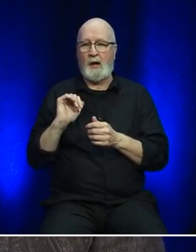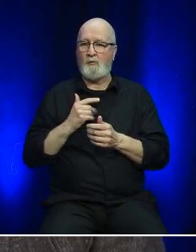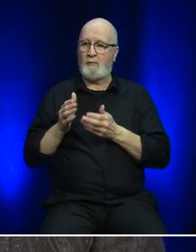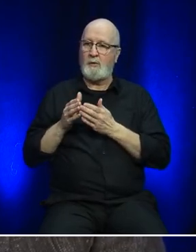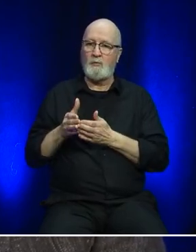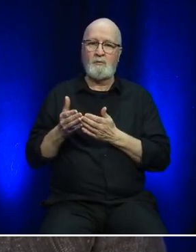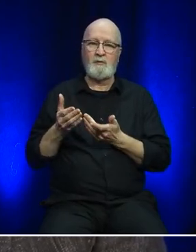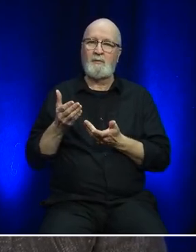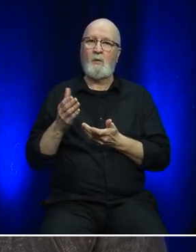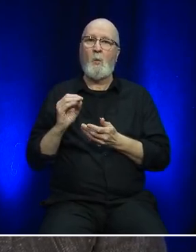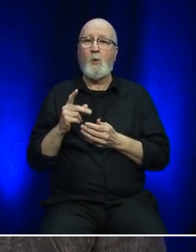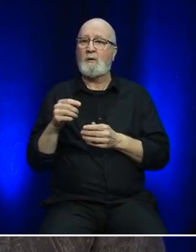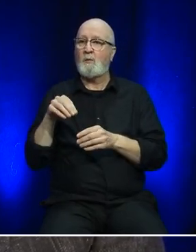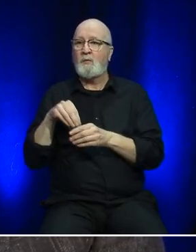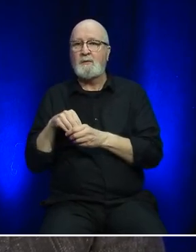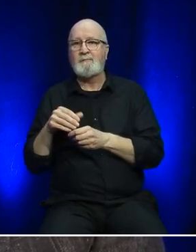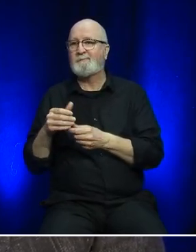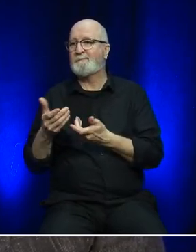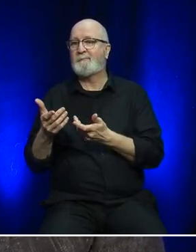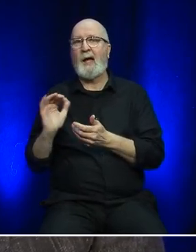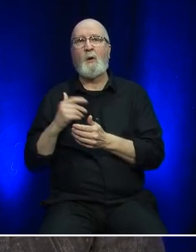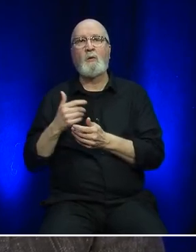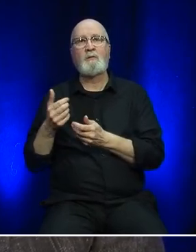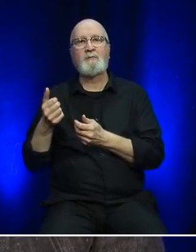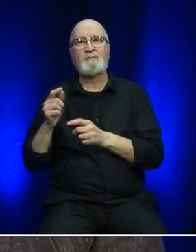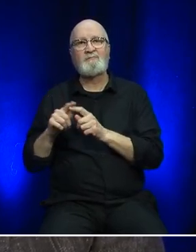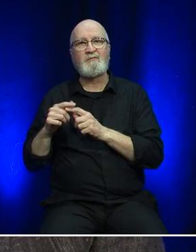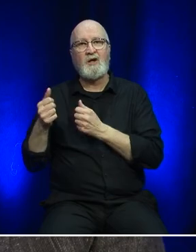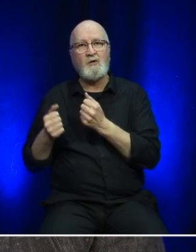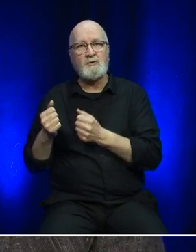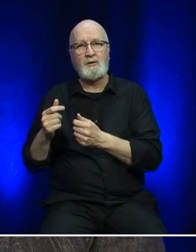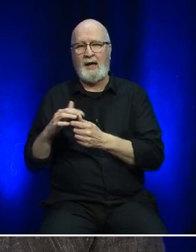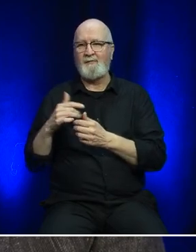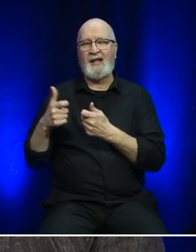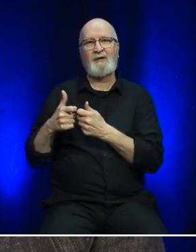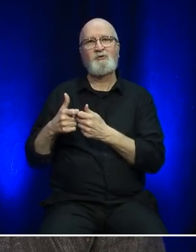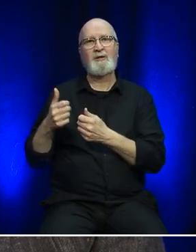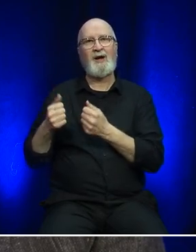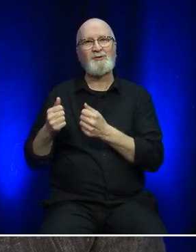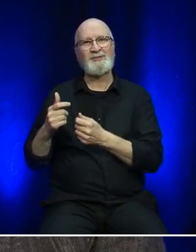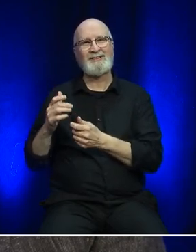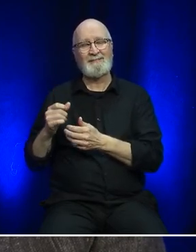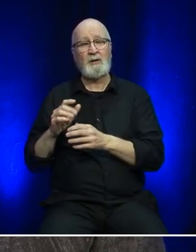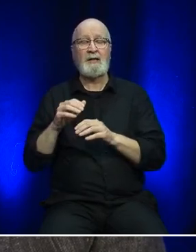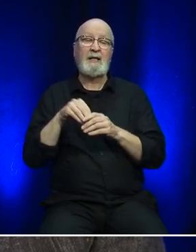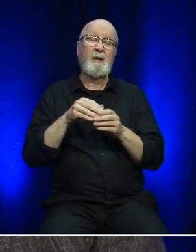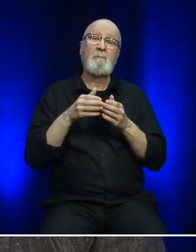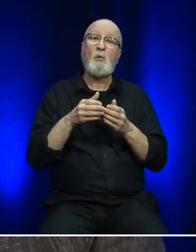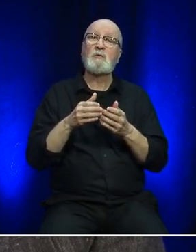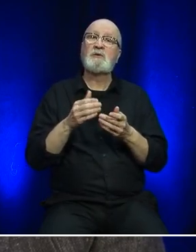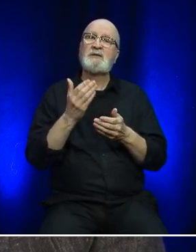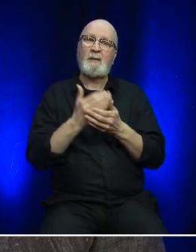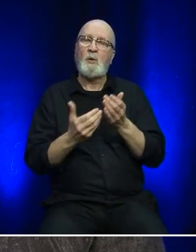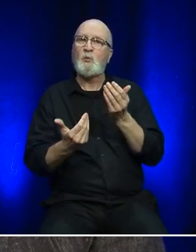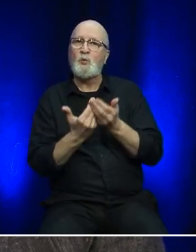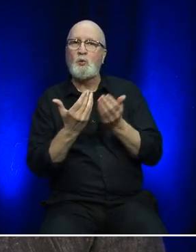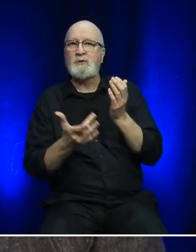as well as our vehicle fleet onshore. Electric vehicles take care of that. On ship, we're looking at new technologies to reduce